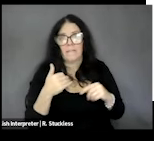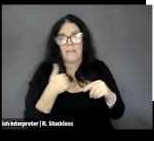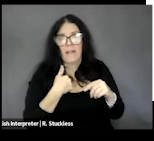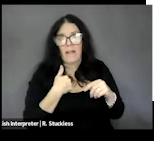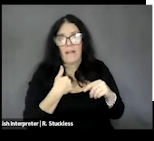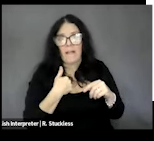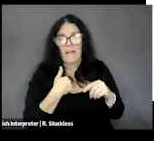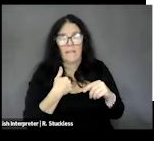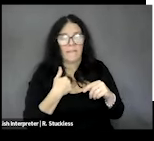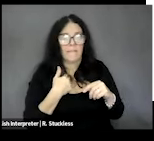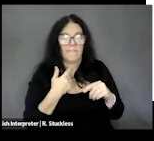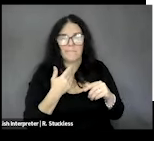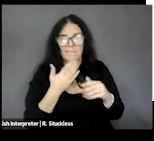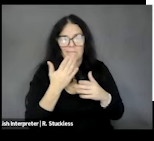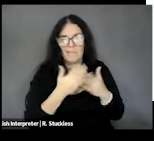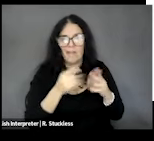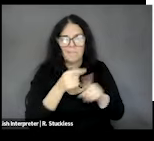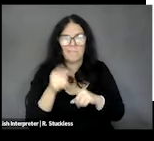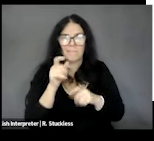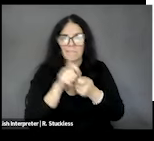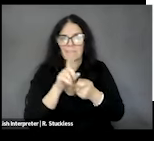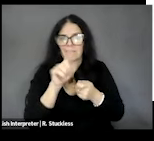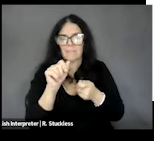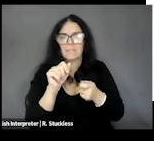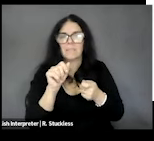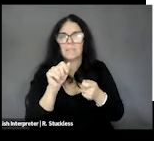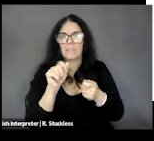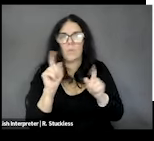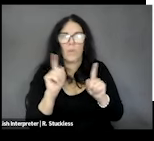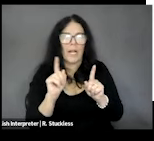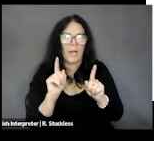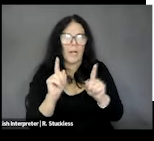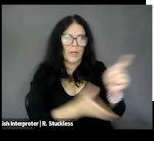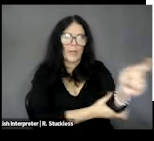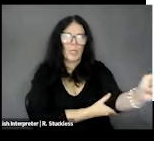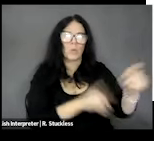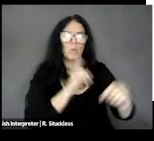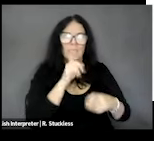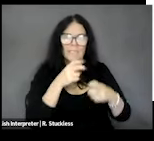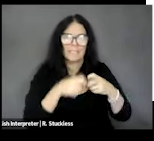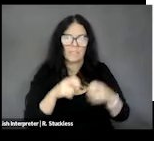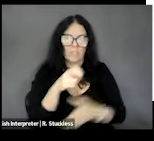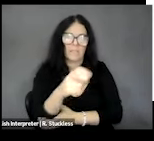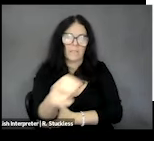certain disabilities where this is just really, really difficult in terms of their